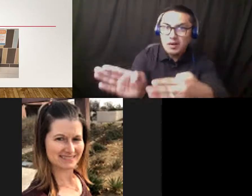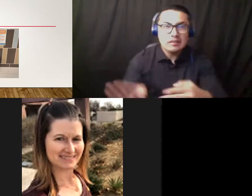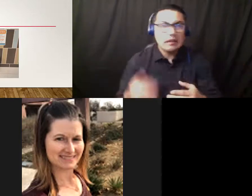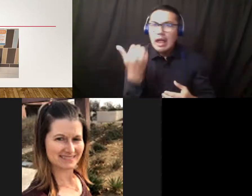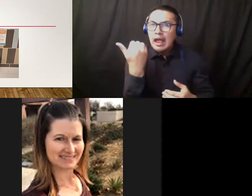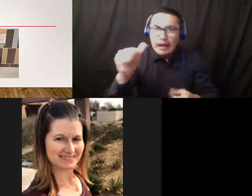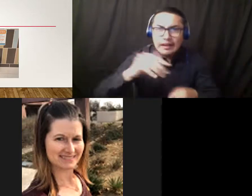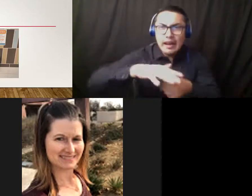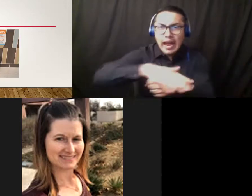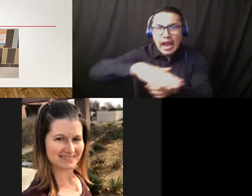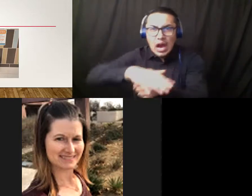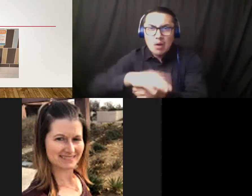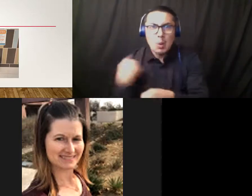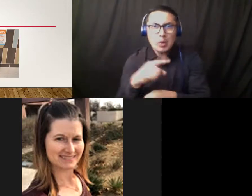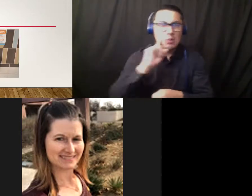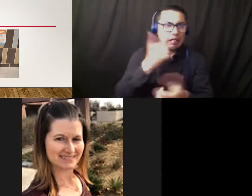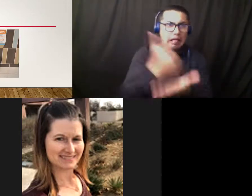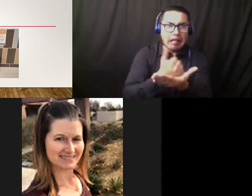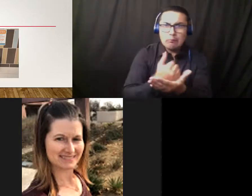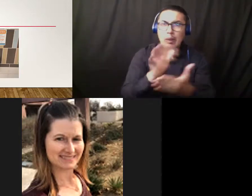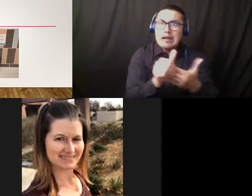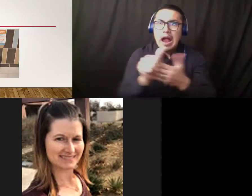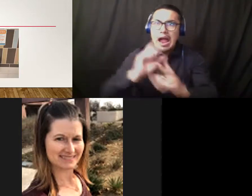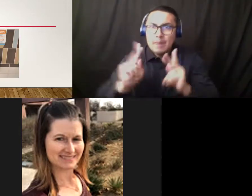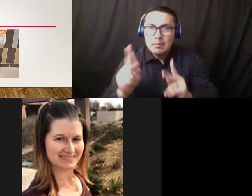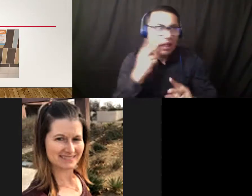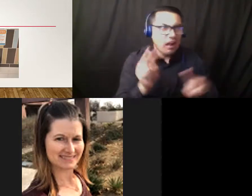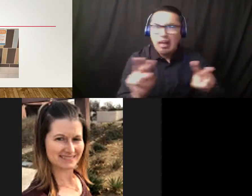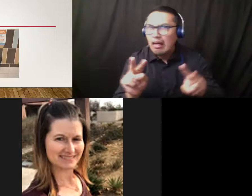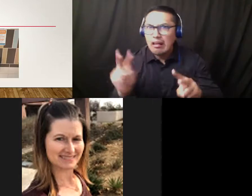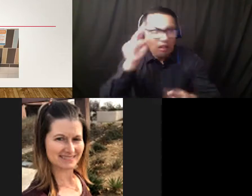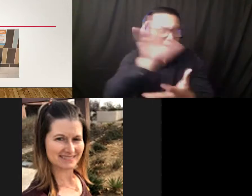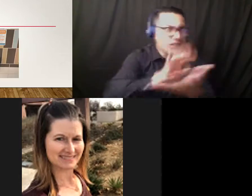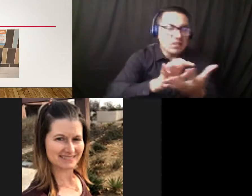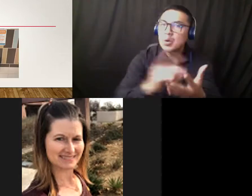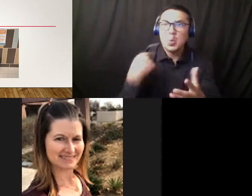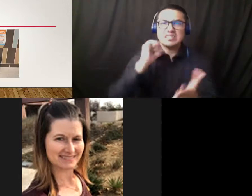direct people to certain items such as disinfectant hand wash.